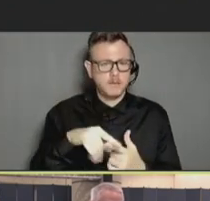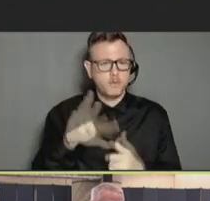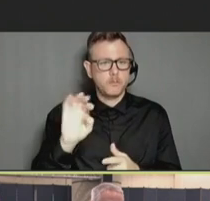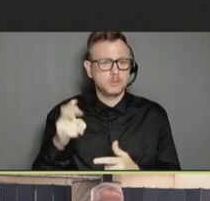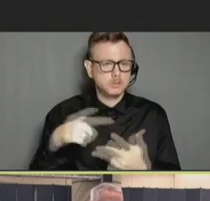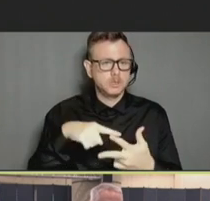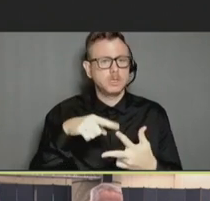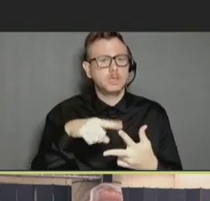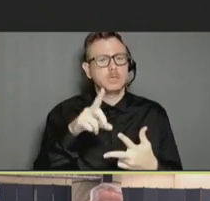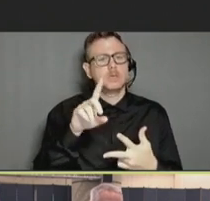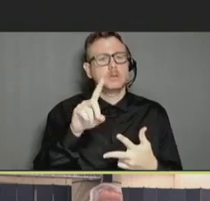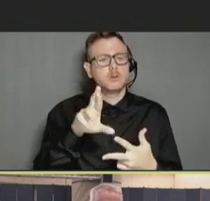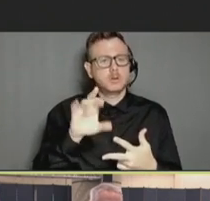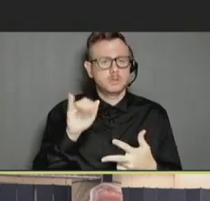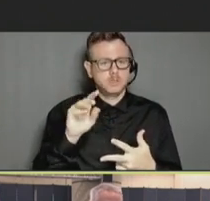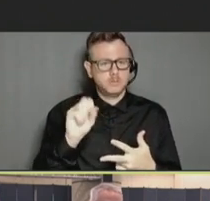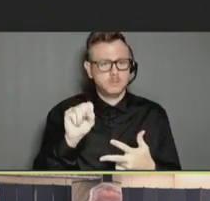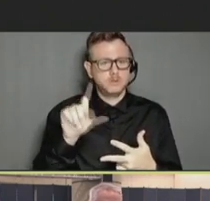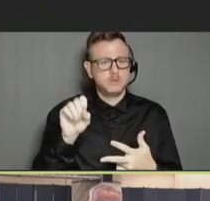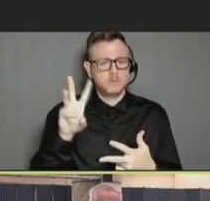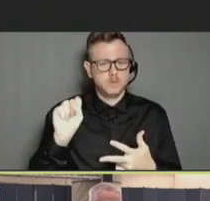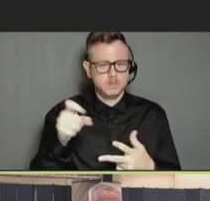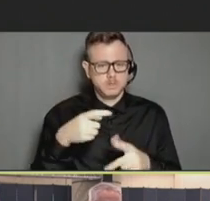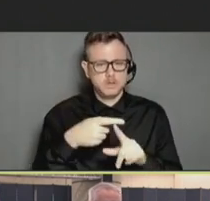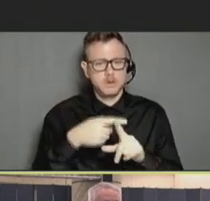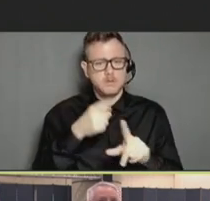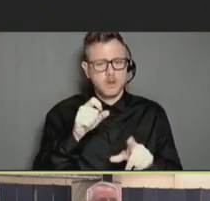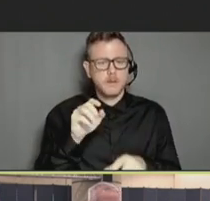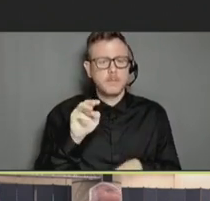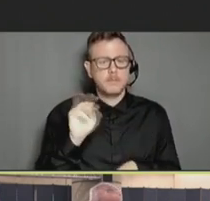University, and Dr. Aaron Scherer from the University of Iowa.